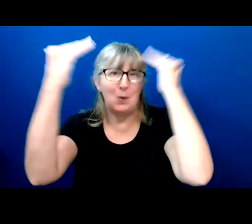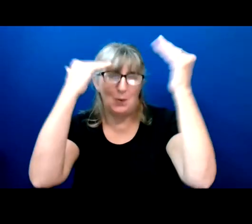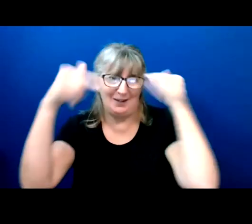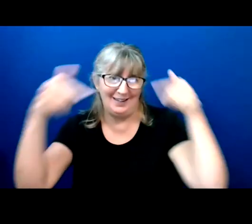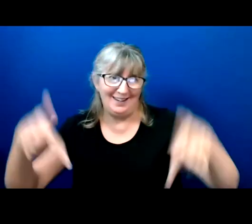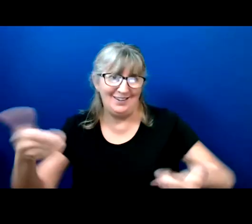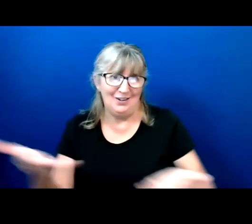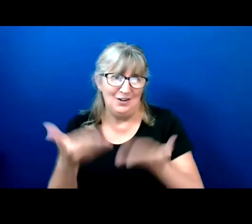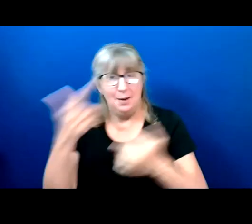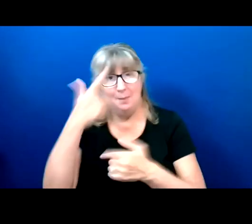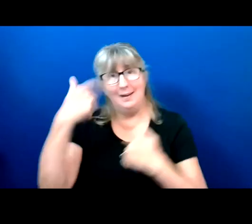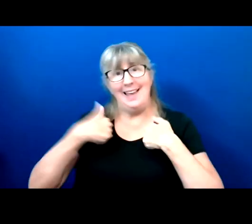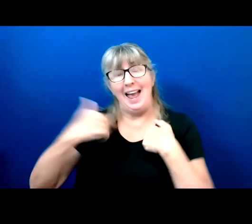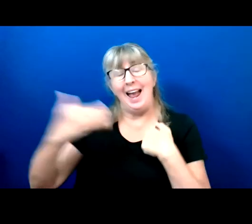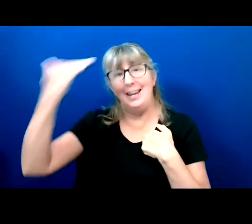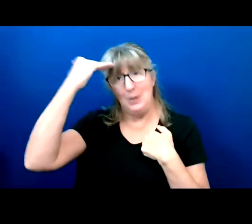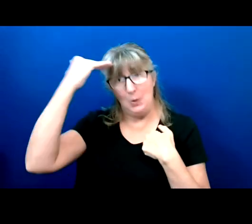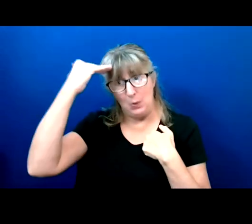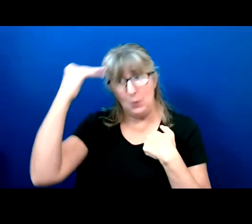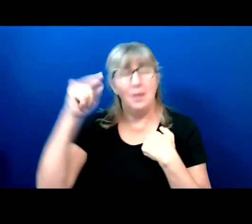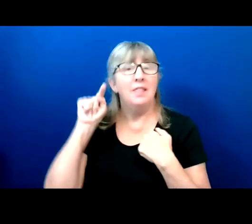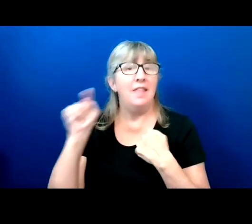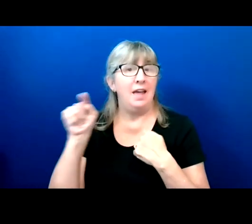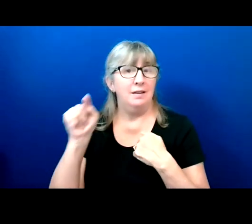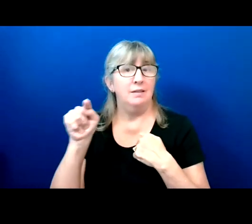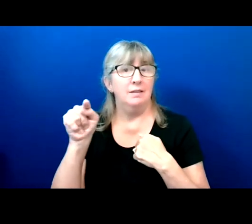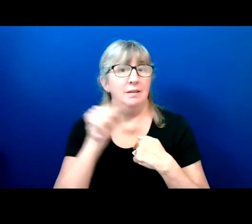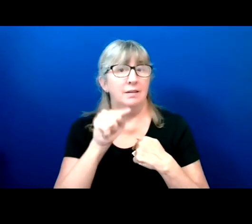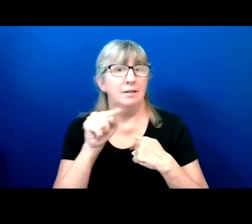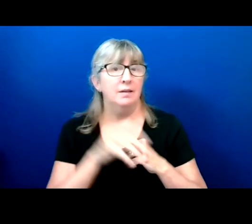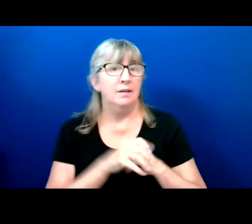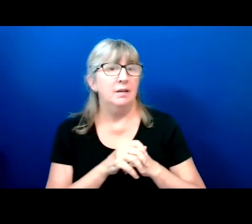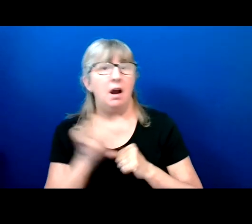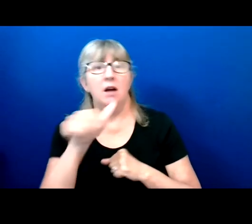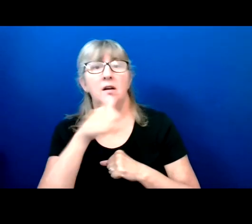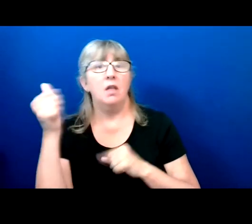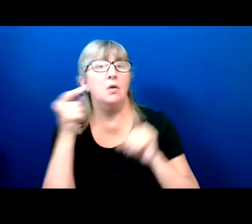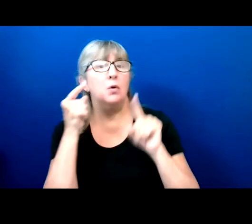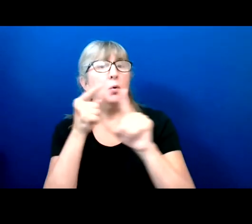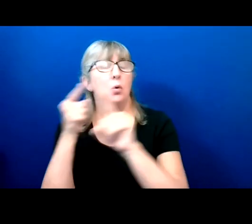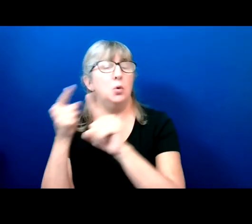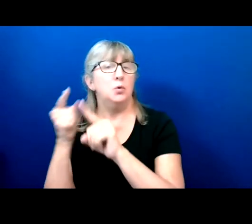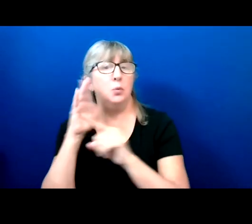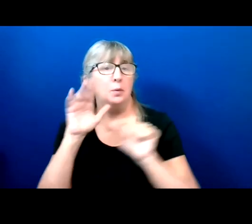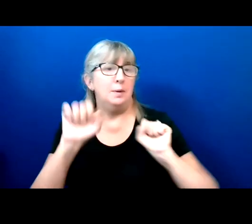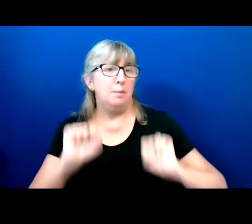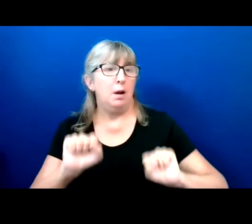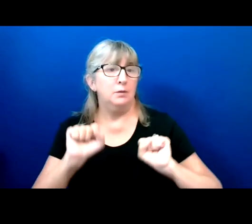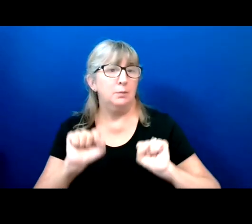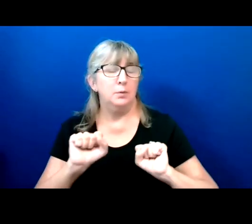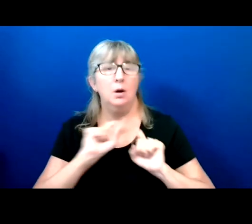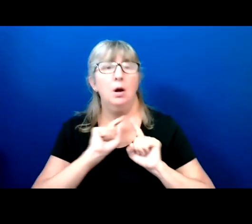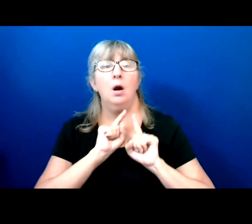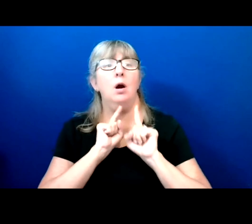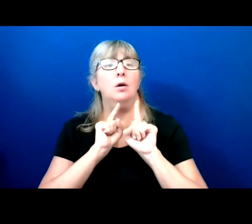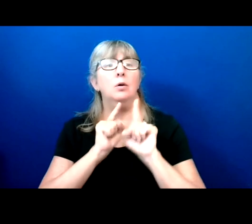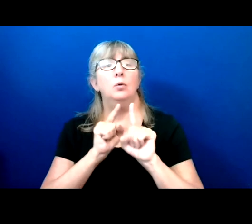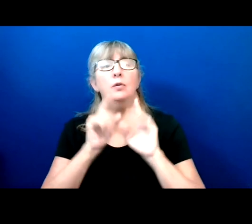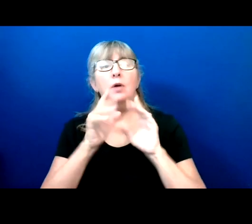that none of our other goals will be possible, goals around healthcare, goals around transportation,